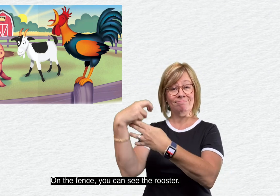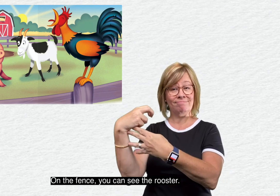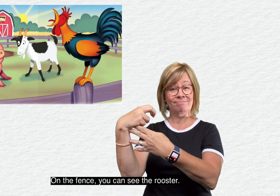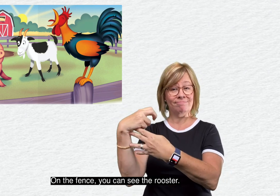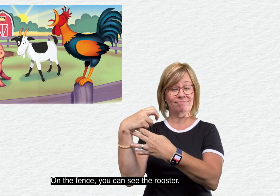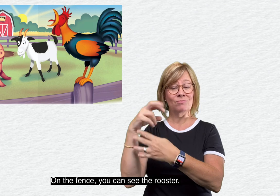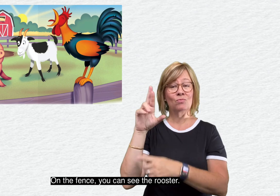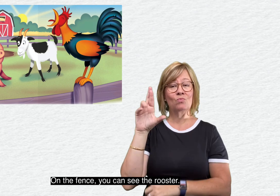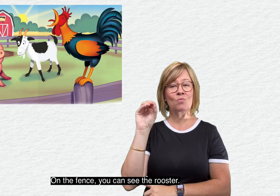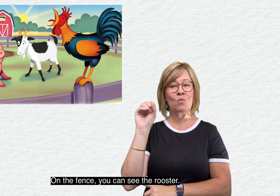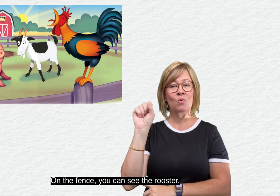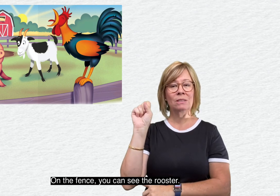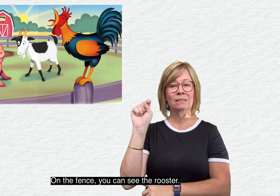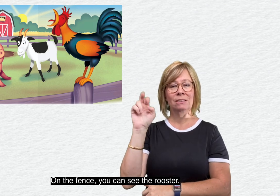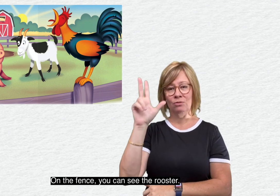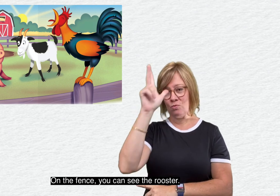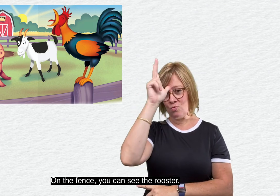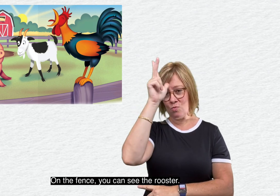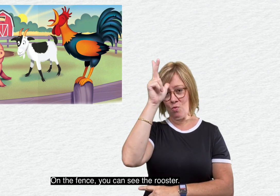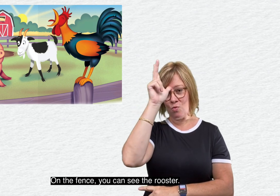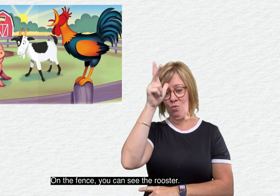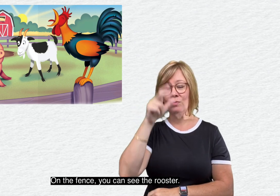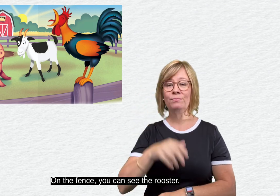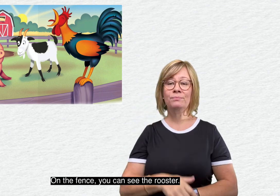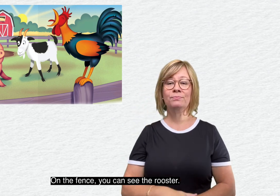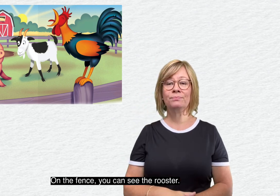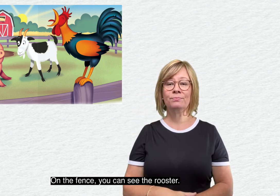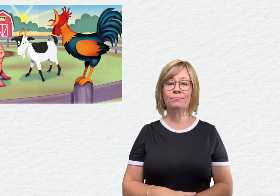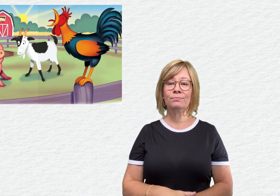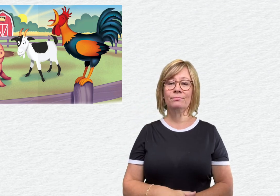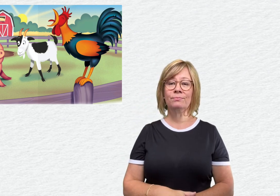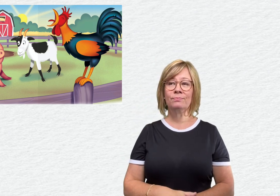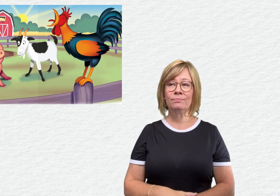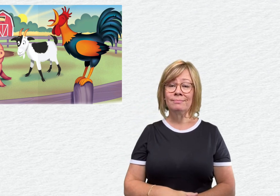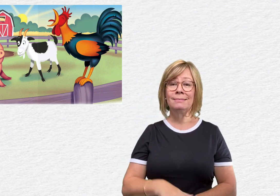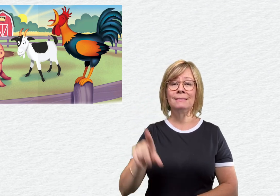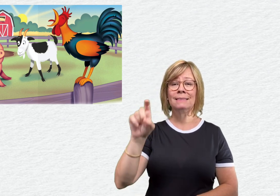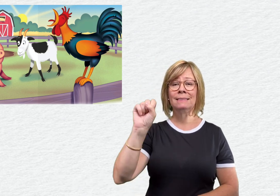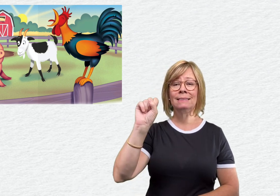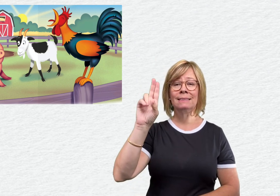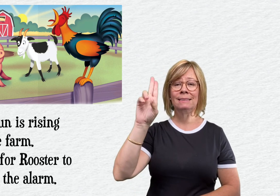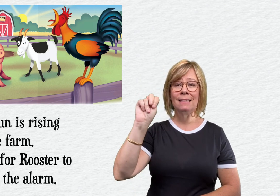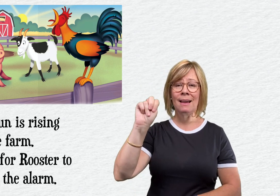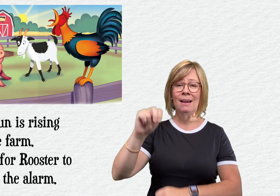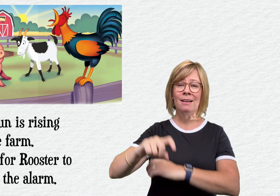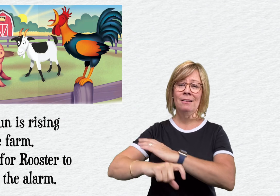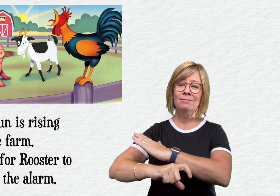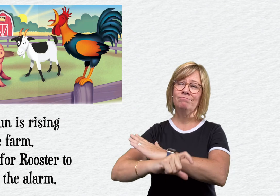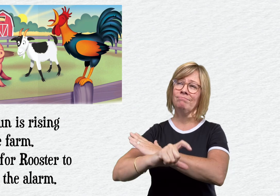on the fence. You can see the rooster.